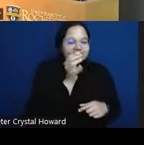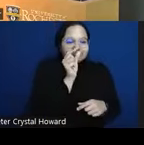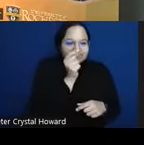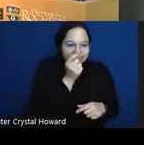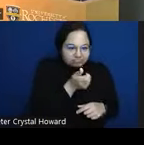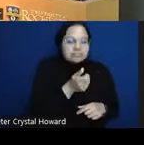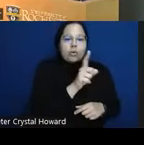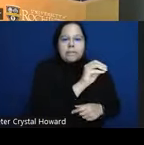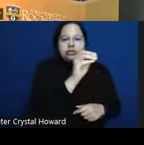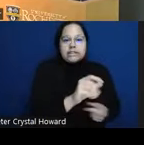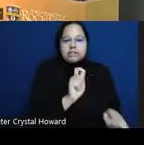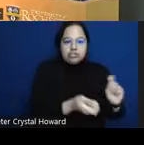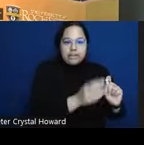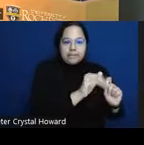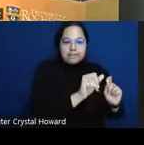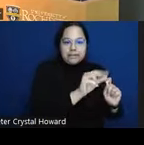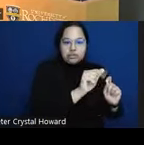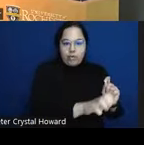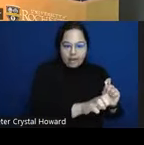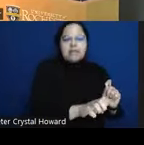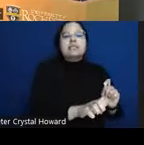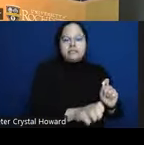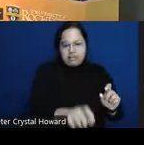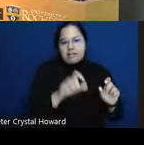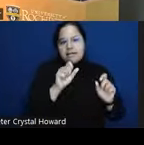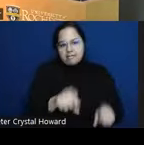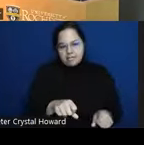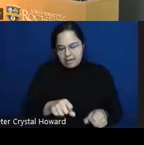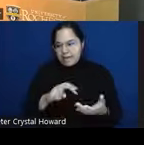to produce a disparity how many people would you need to see before you would have made a